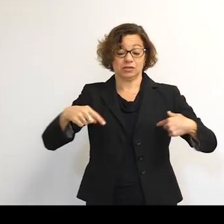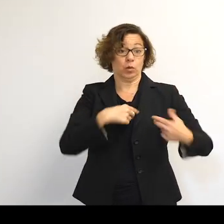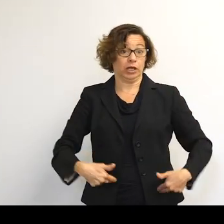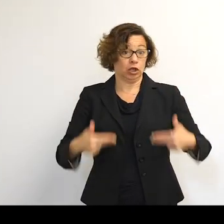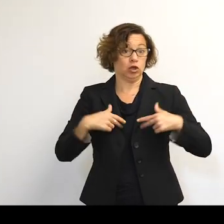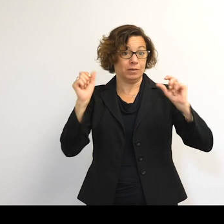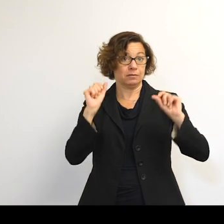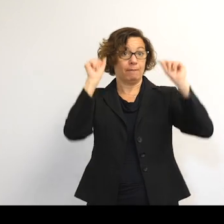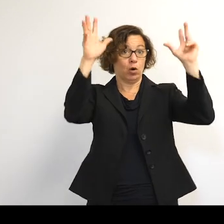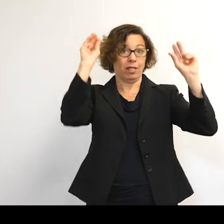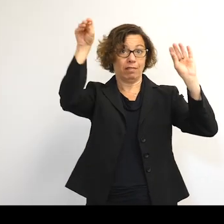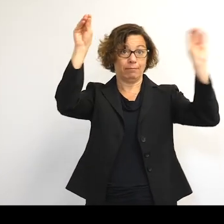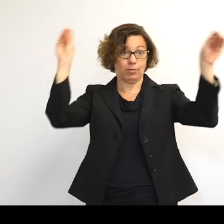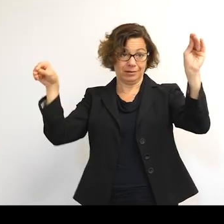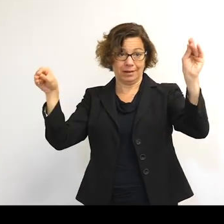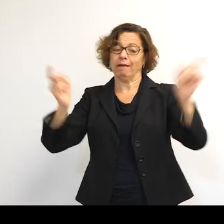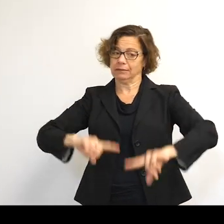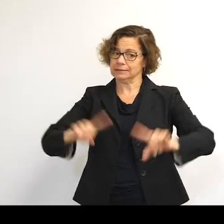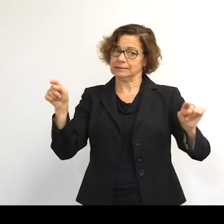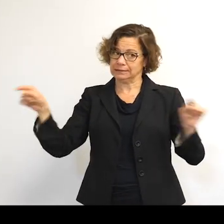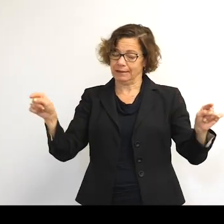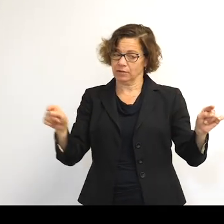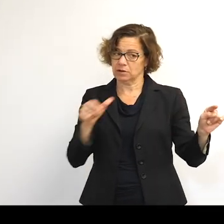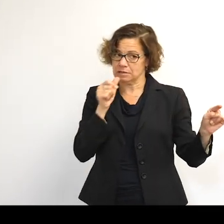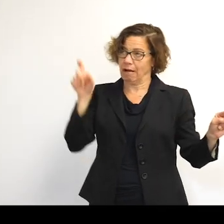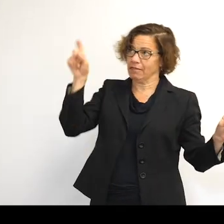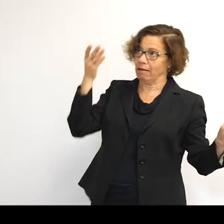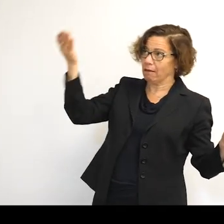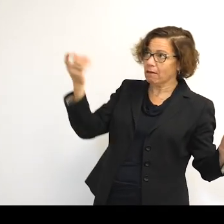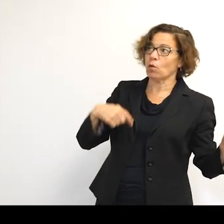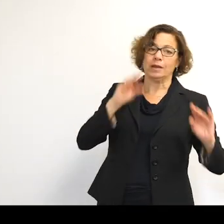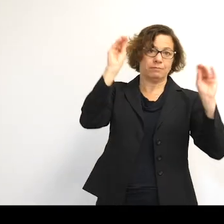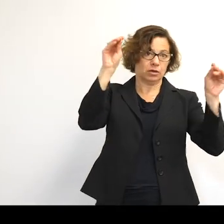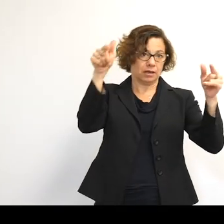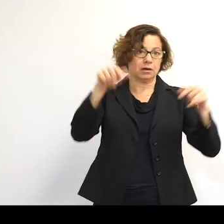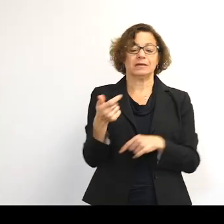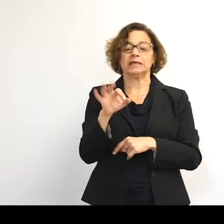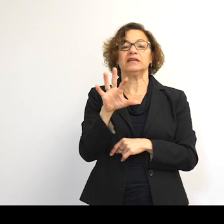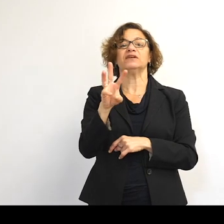So there's a very definite delineation there. So in 1956-- nothing.